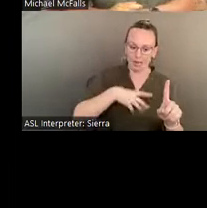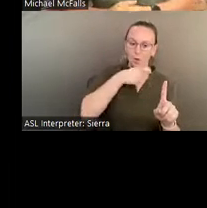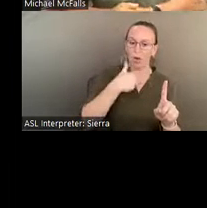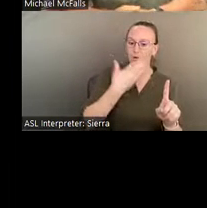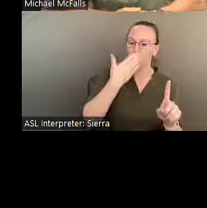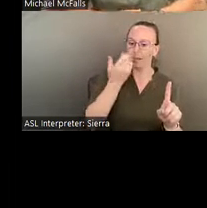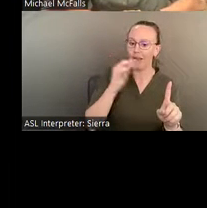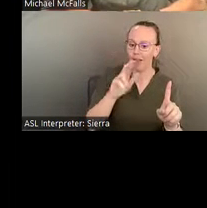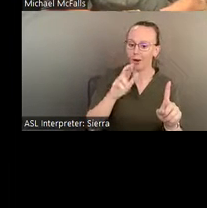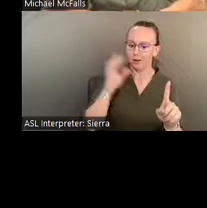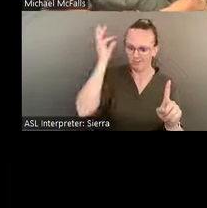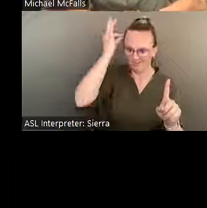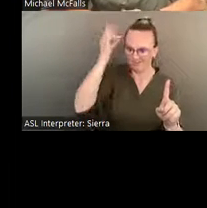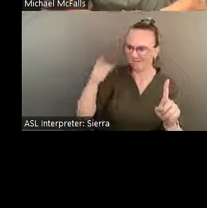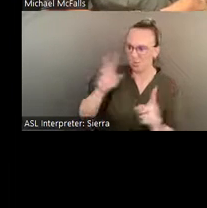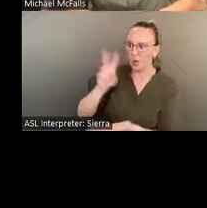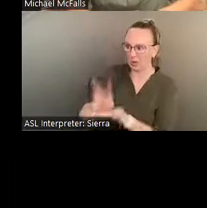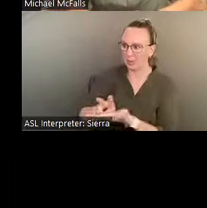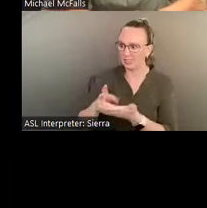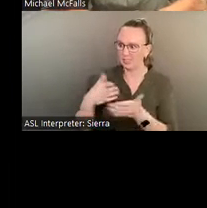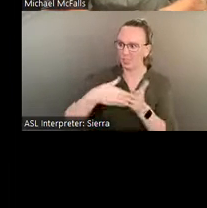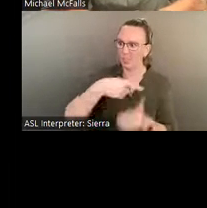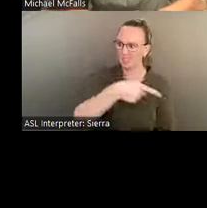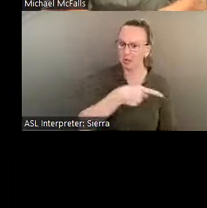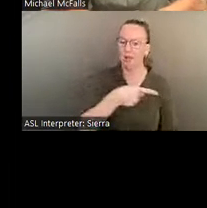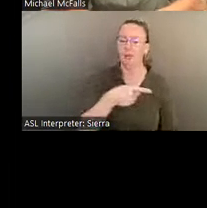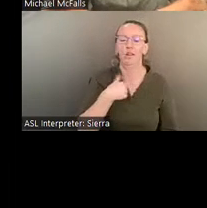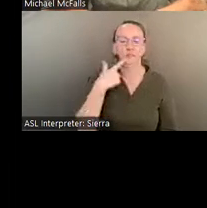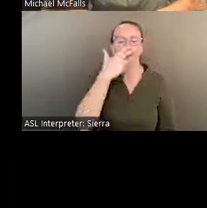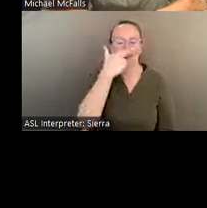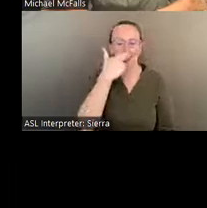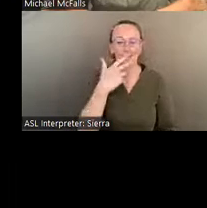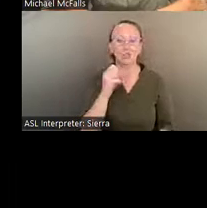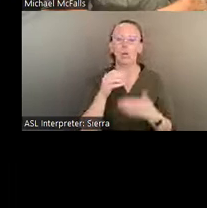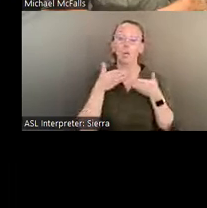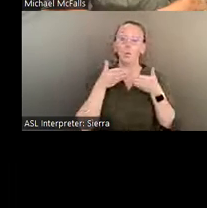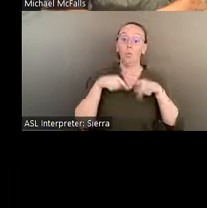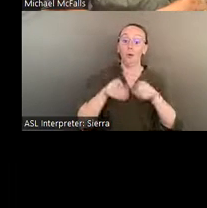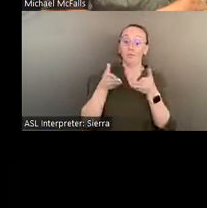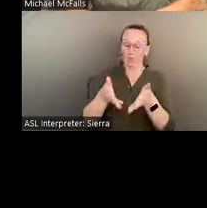As I was there, I had the opportunity to sit down with Jimmy and Rosalind in that room